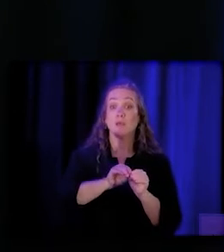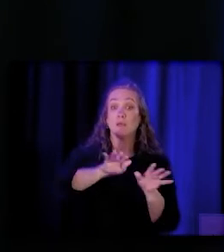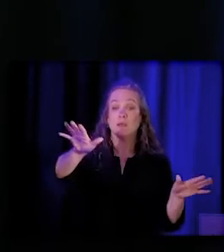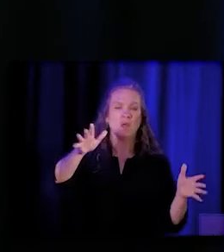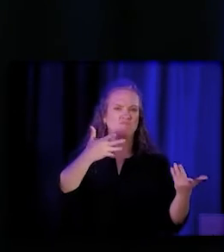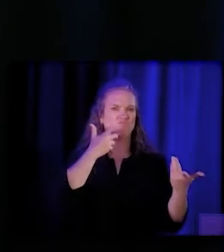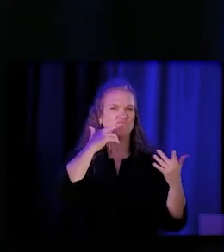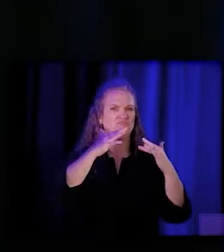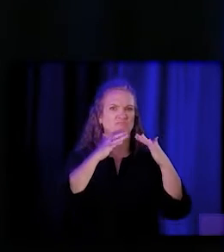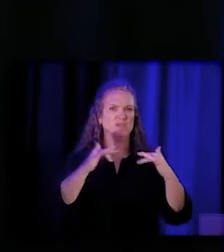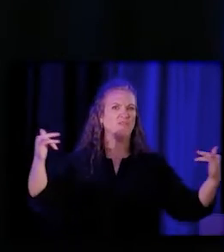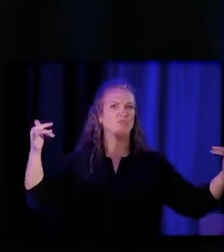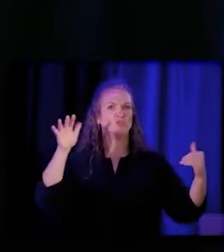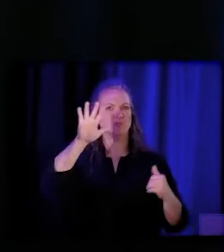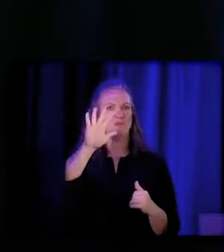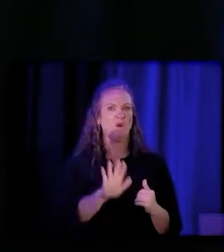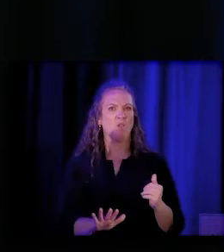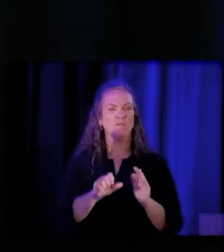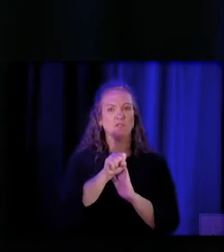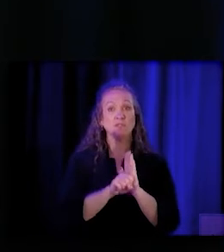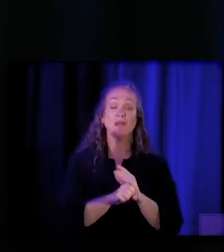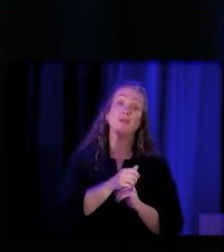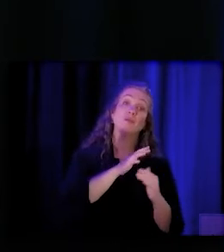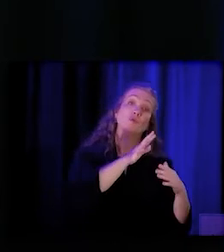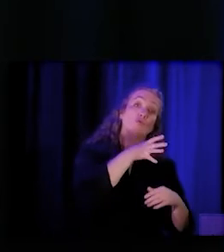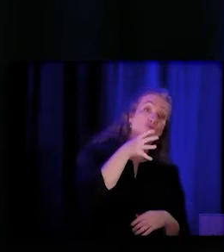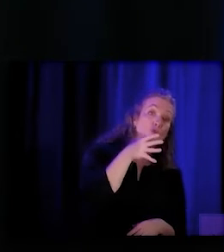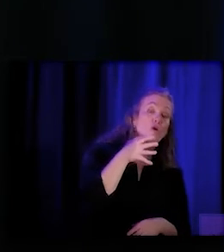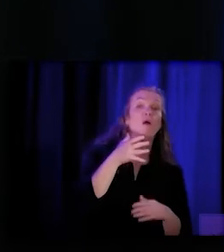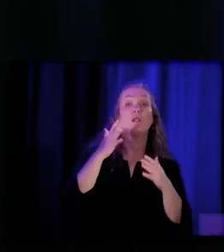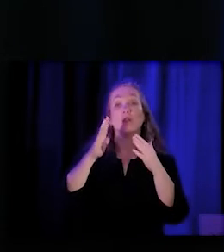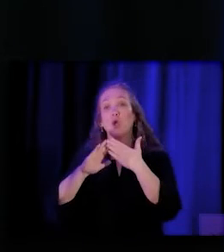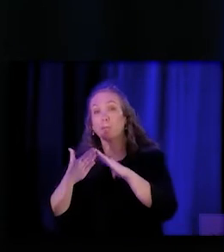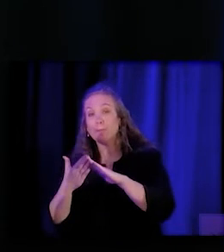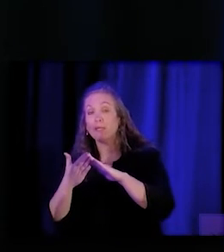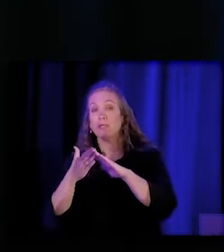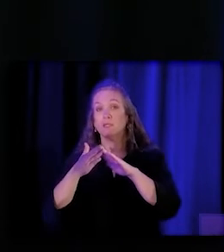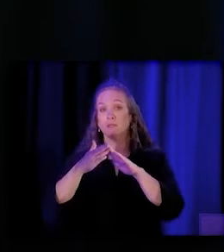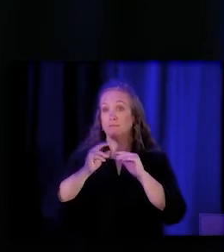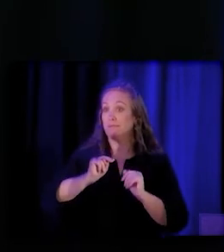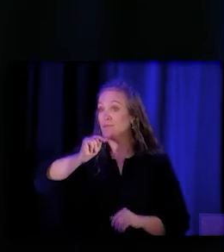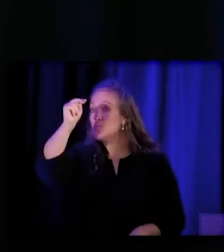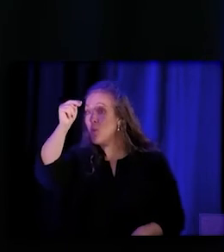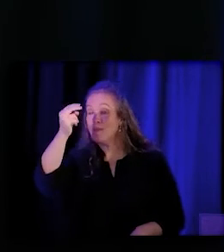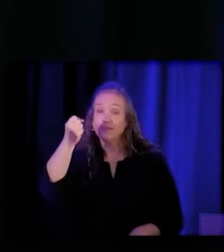across the entire state, so rural and urban, and in northern and in southern California